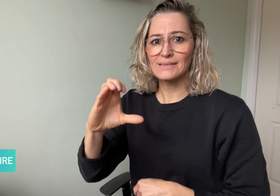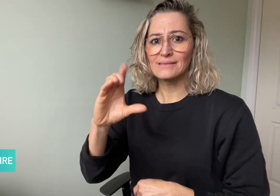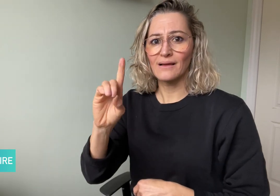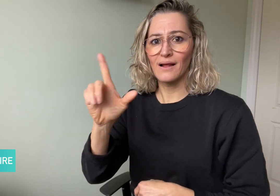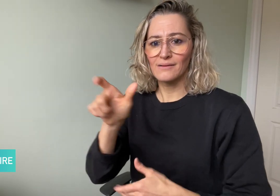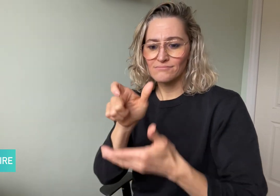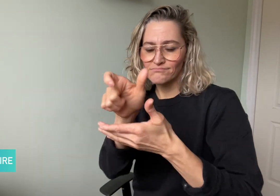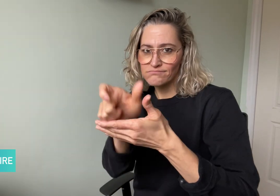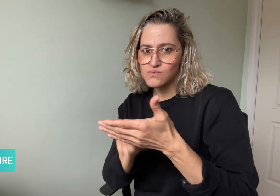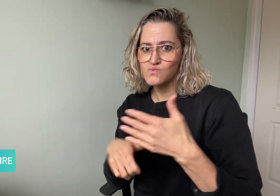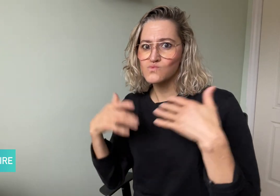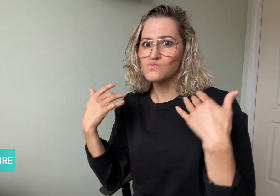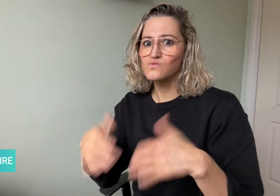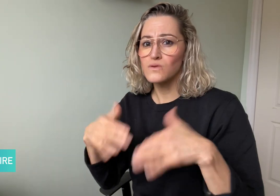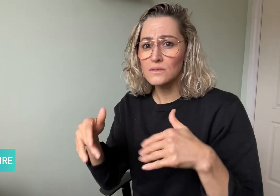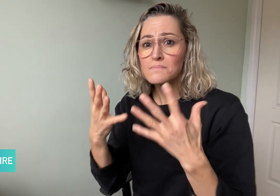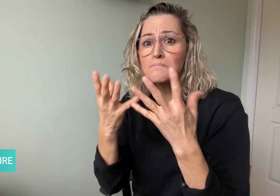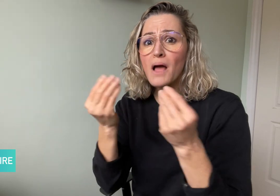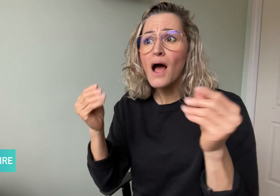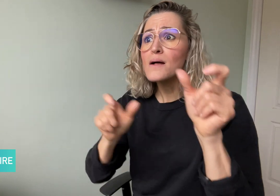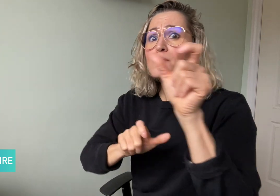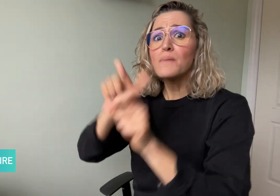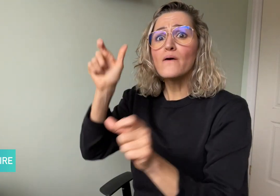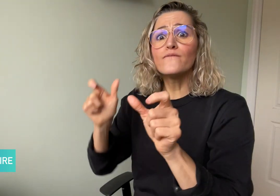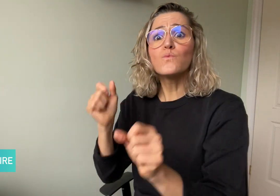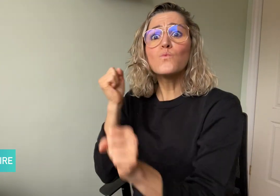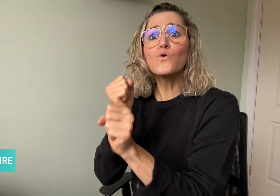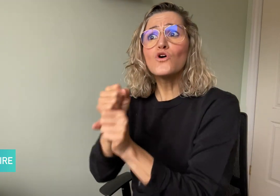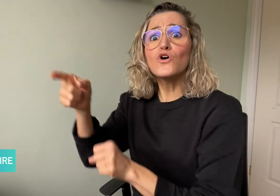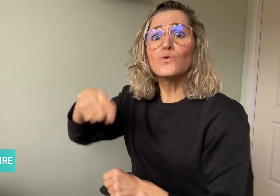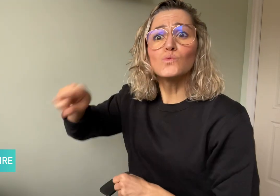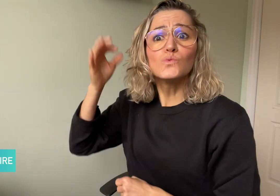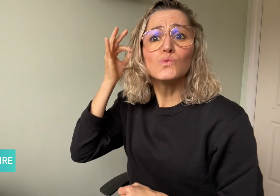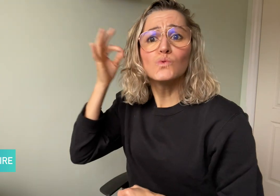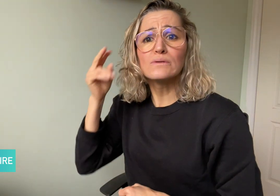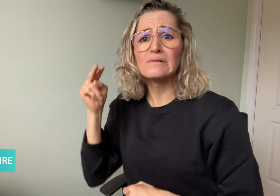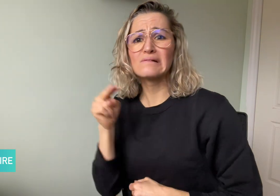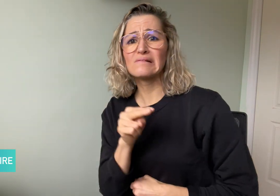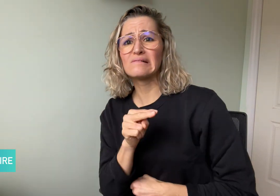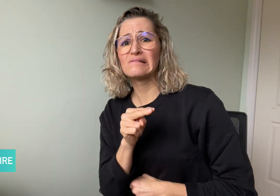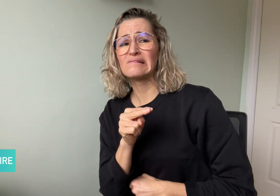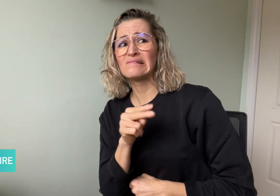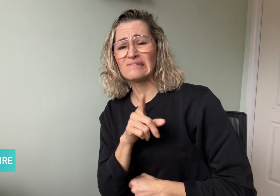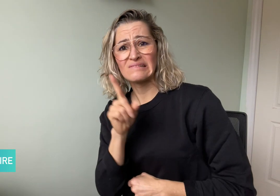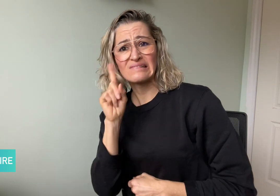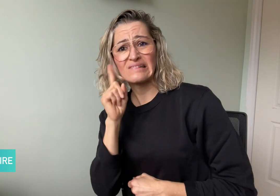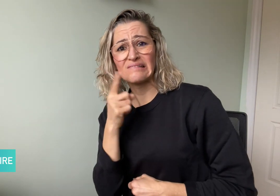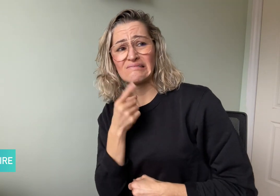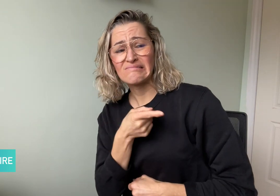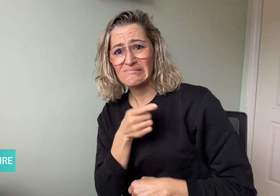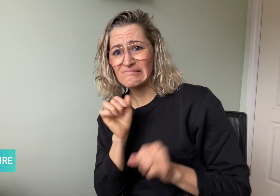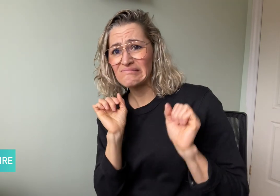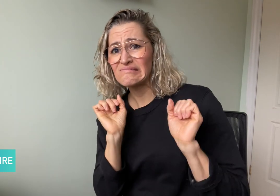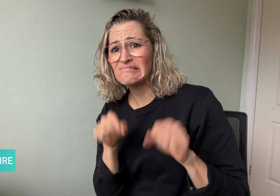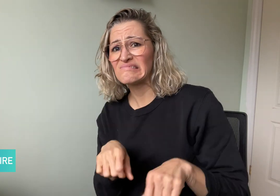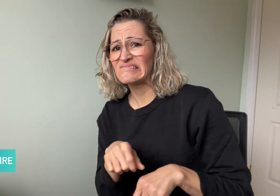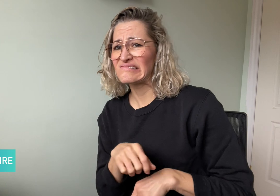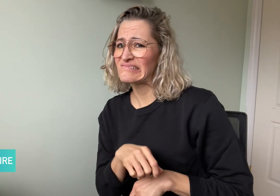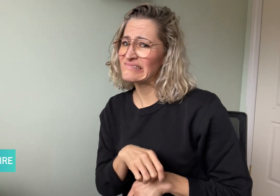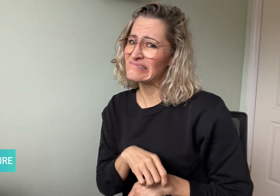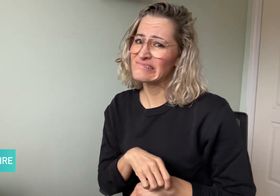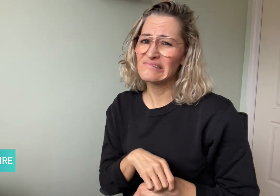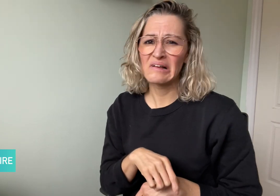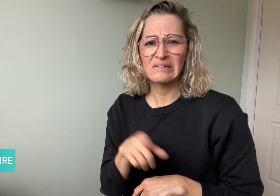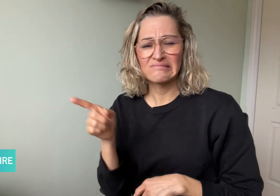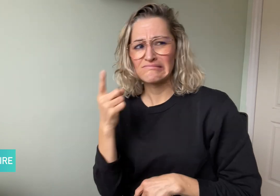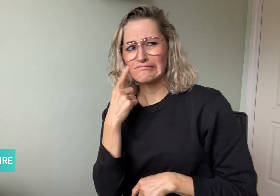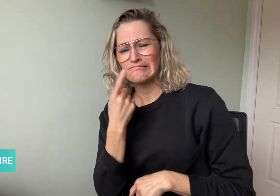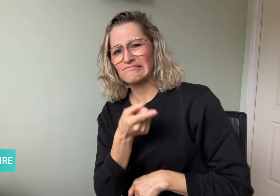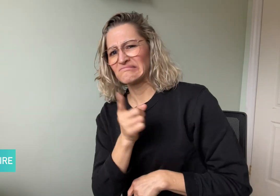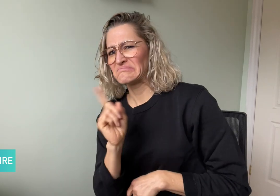often do not trust Deaf people and think that they are unable